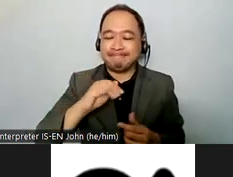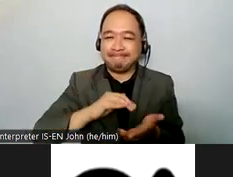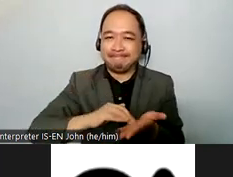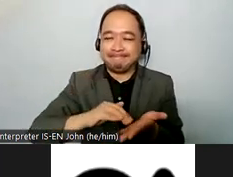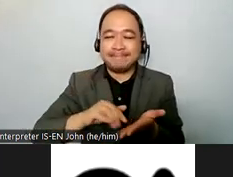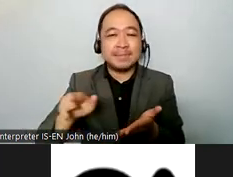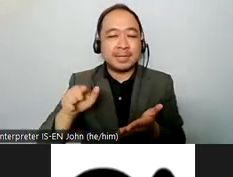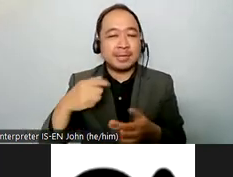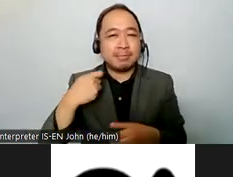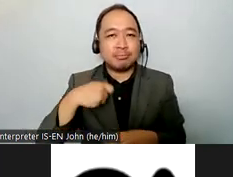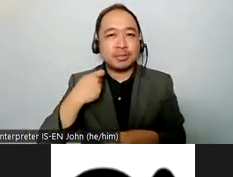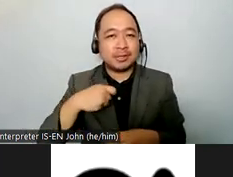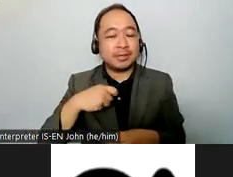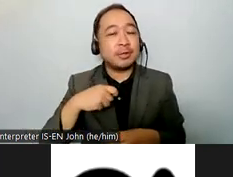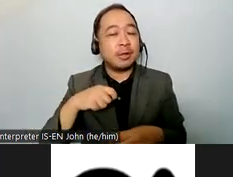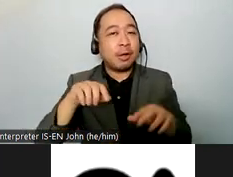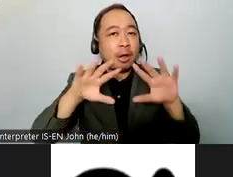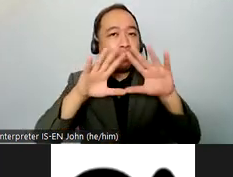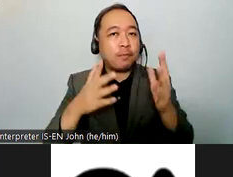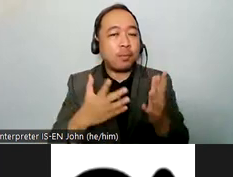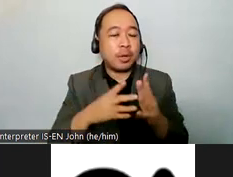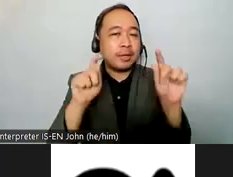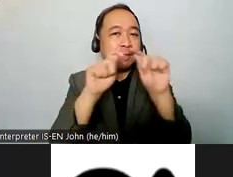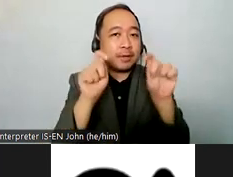the deaf once again highlighting the impact of coping 19